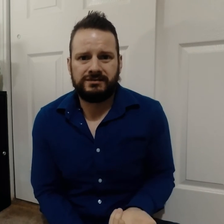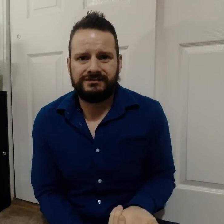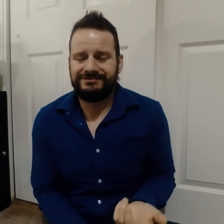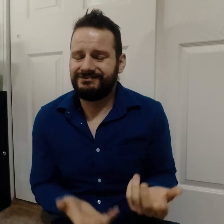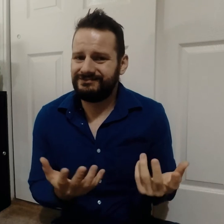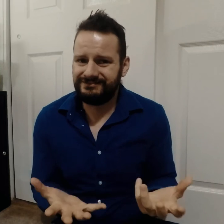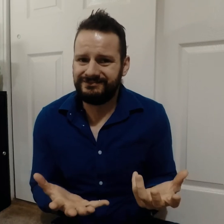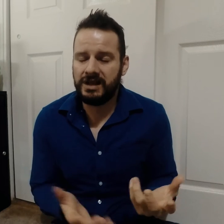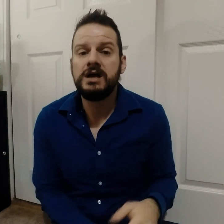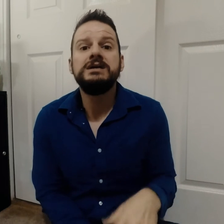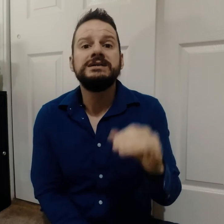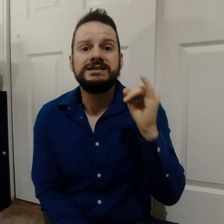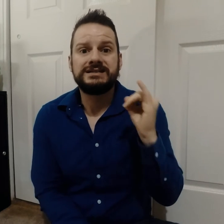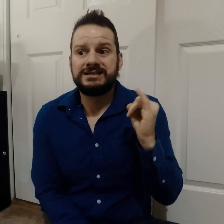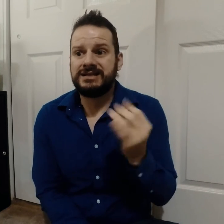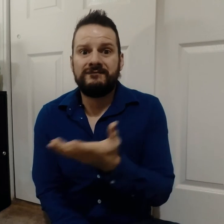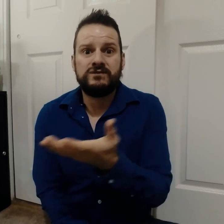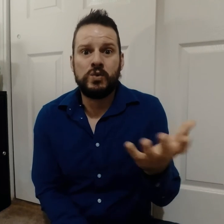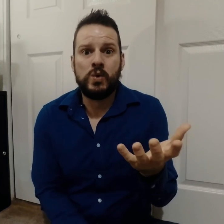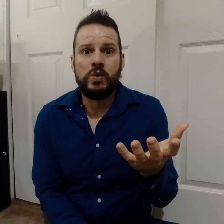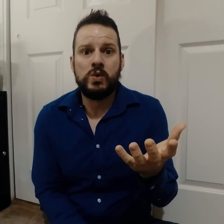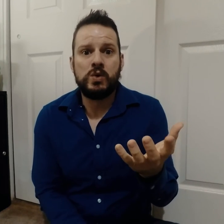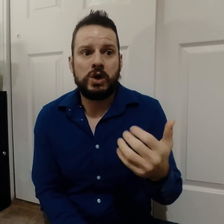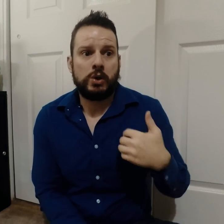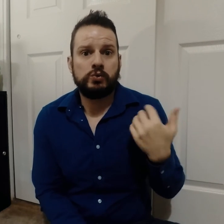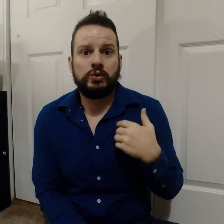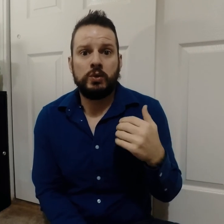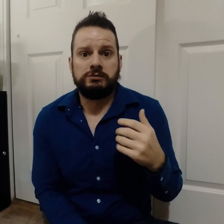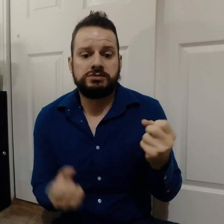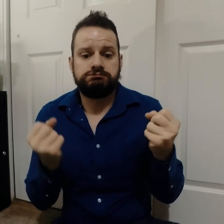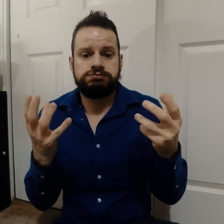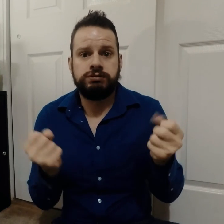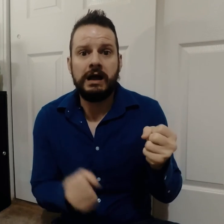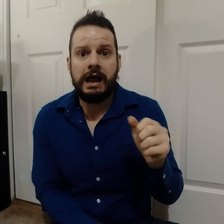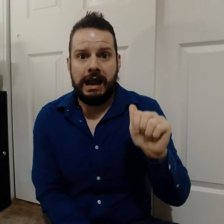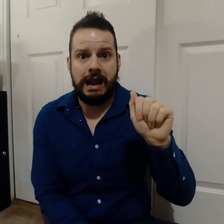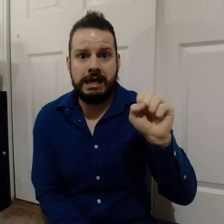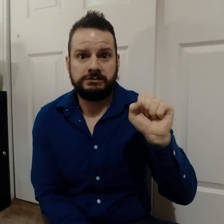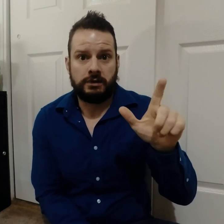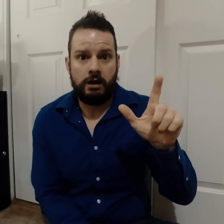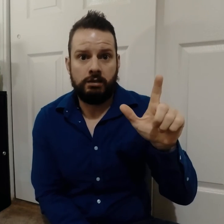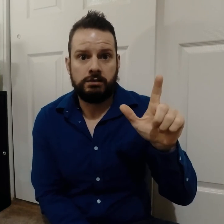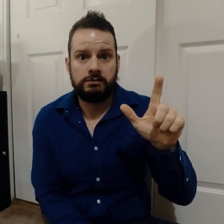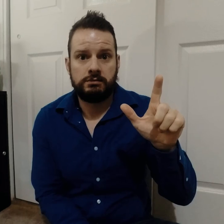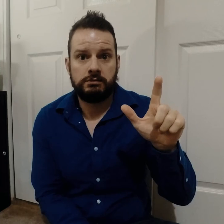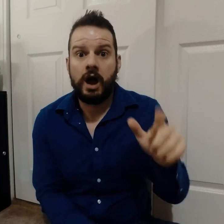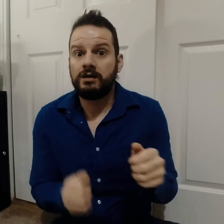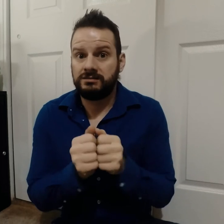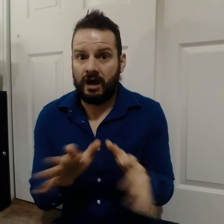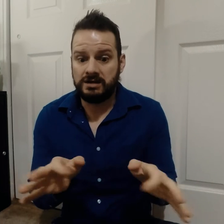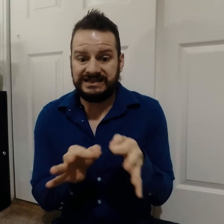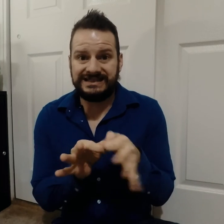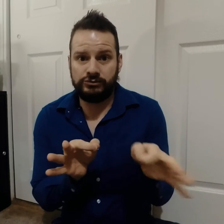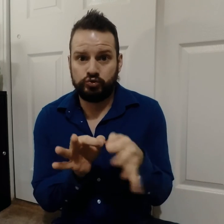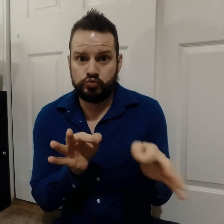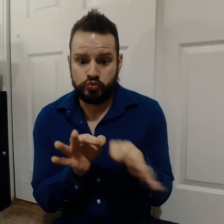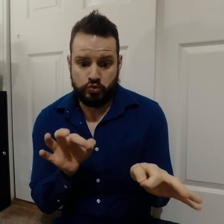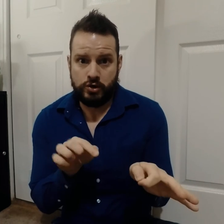If you use American Sign Language without captions,